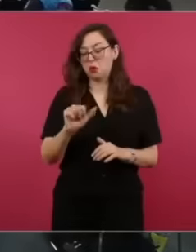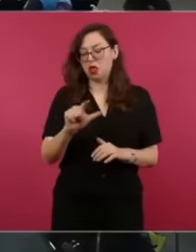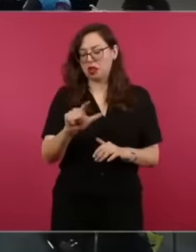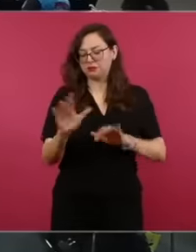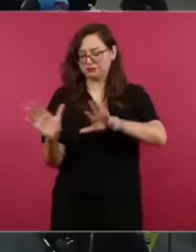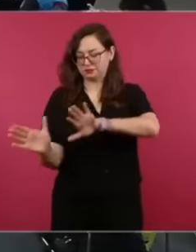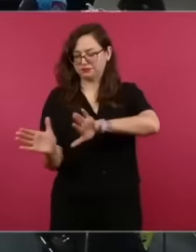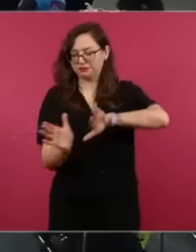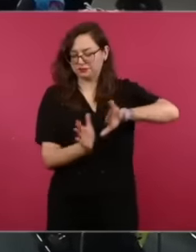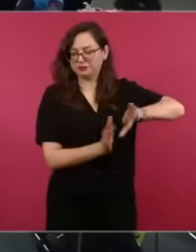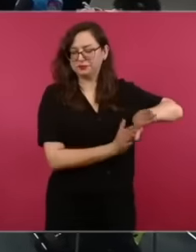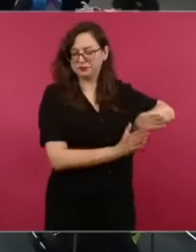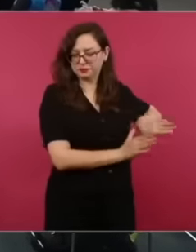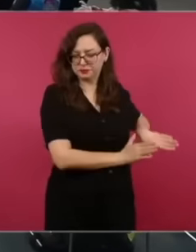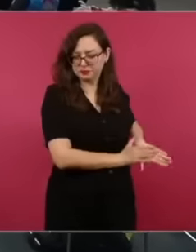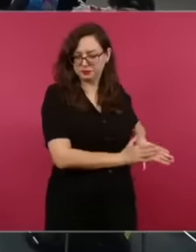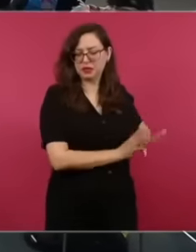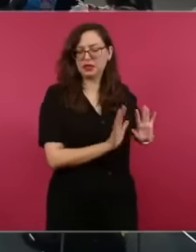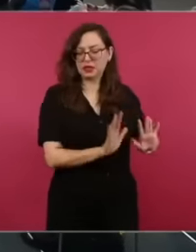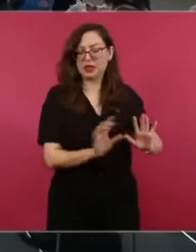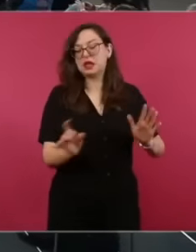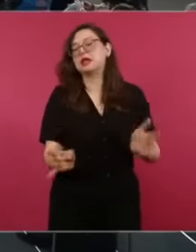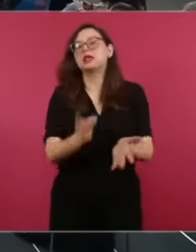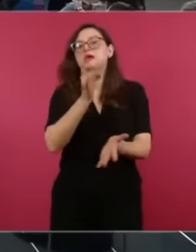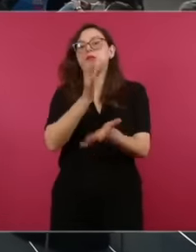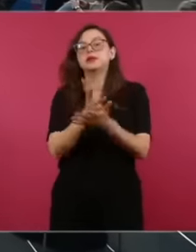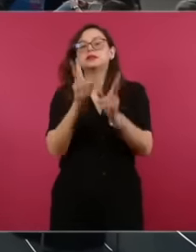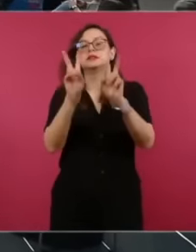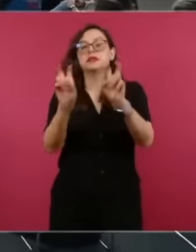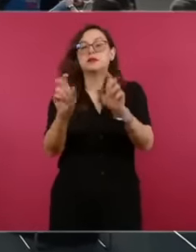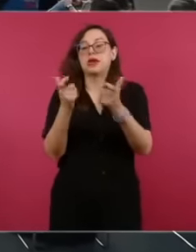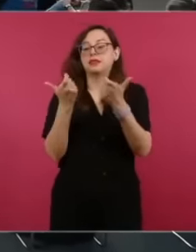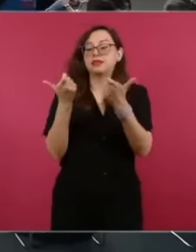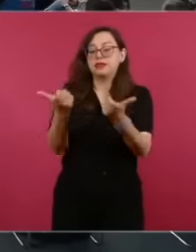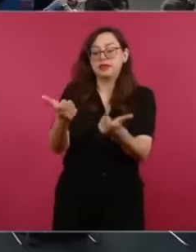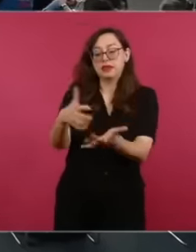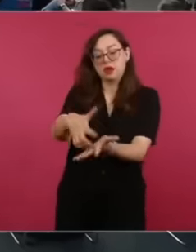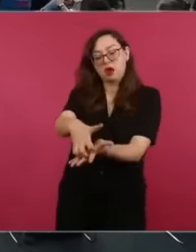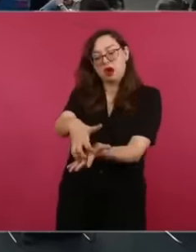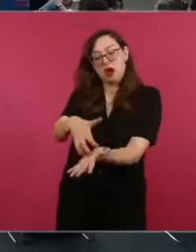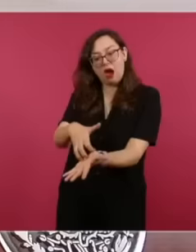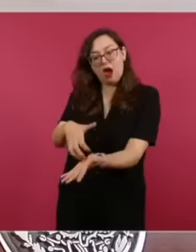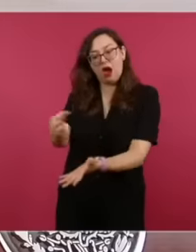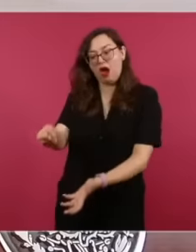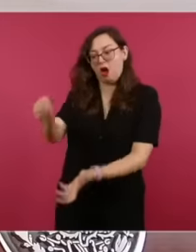seeing that many reporters from American television stations are arriving to